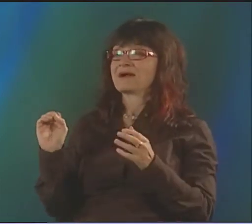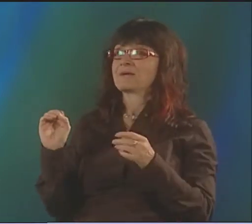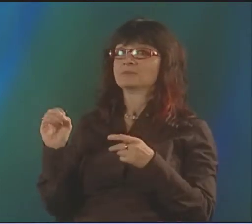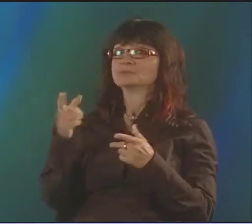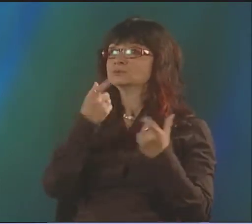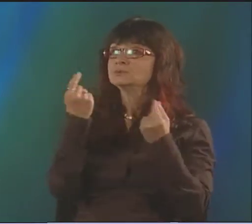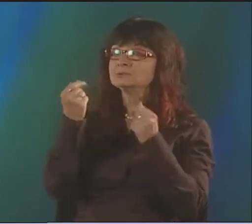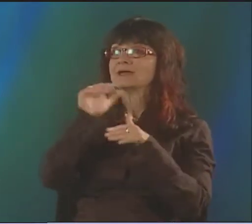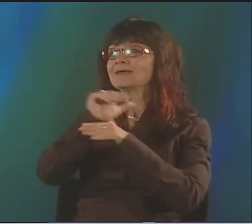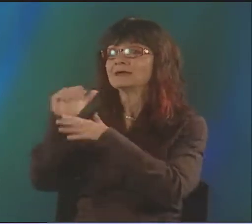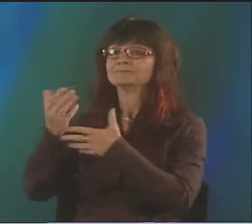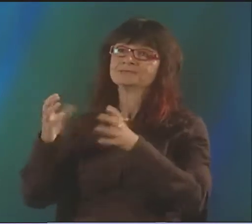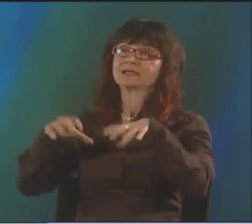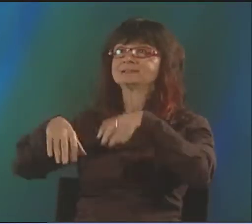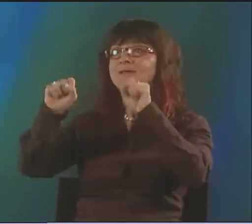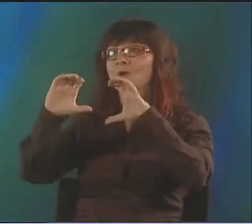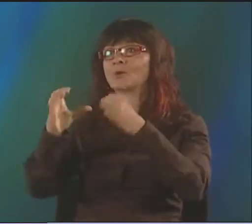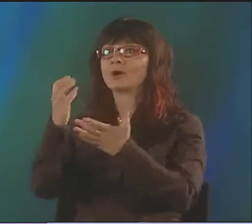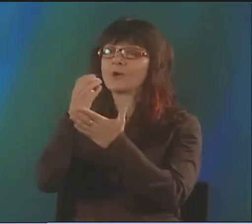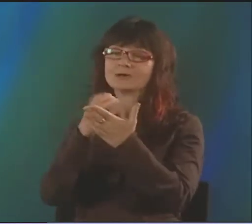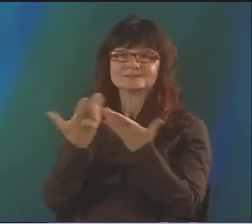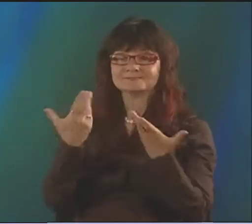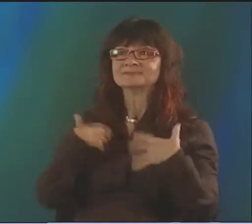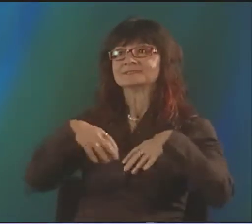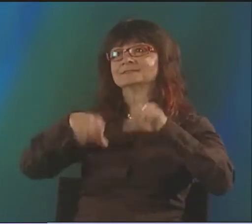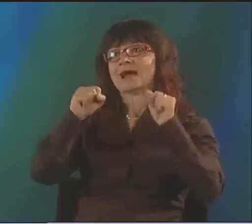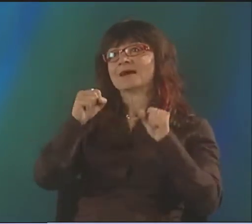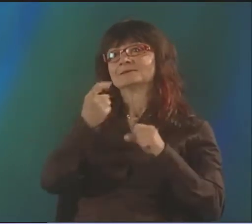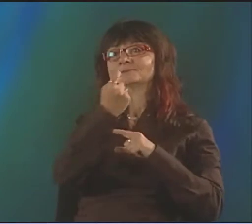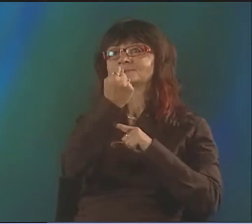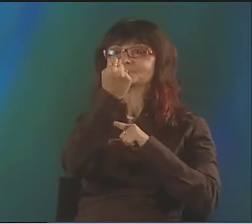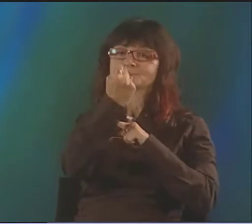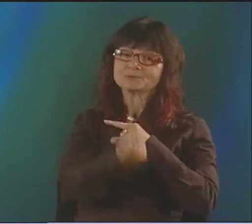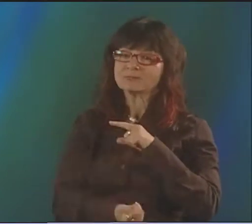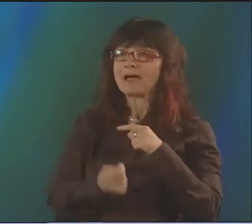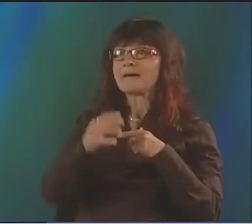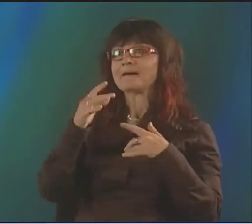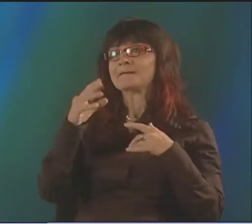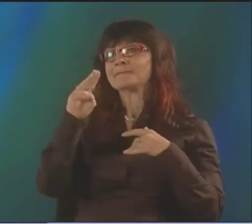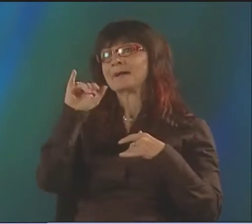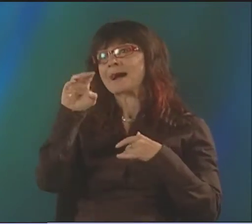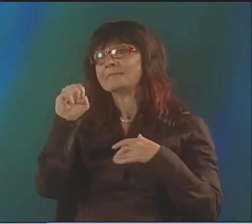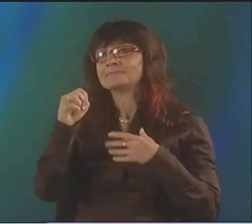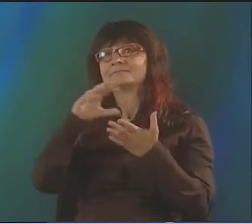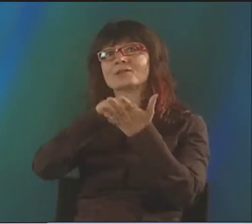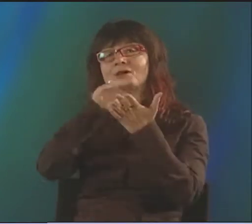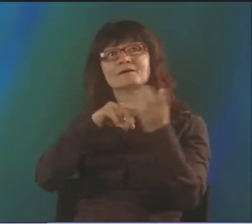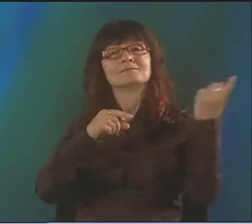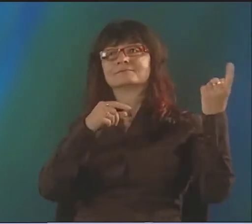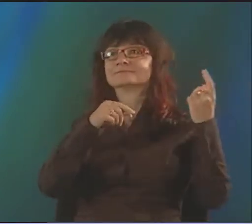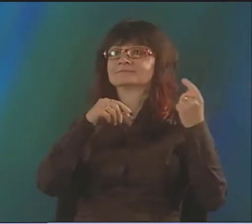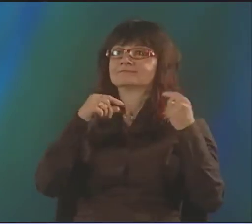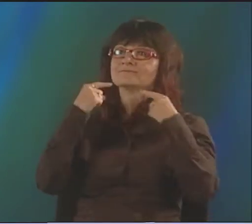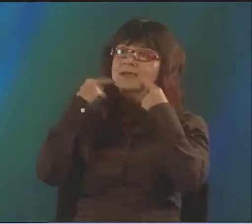COMPUTERS HADN'T BEEN INVENTED YET. SO EVERY NIGHT THEY OFFERED DIFFERENT COURSES THAT YOU COULD TAKE. LIKE TUESDAY NIGHTS THERE WOULD BE A MIME CLASS.